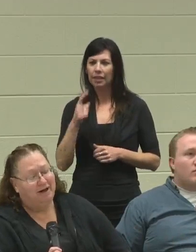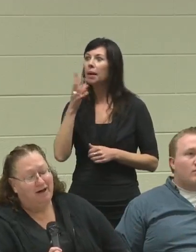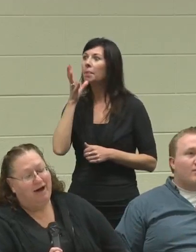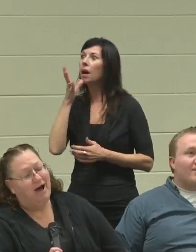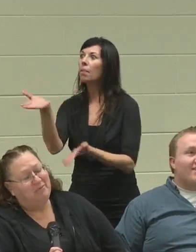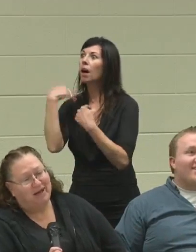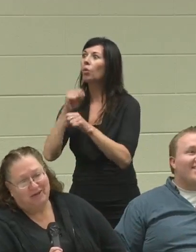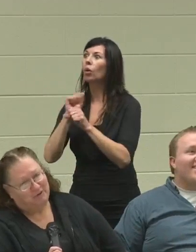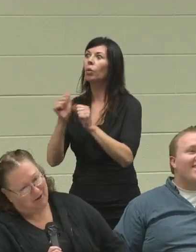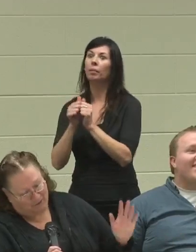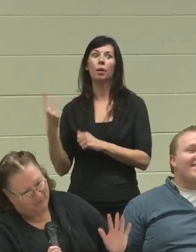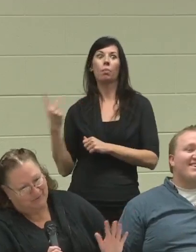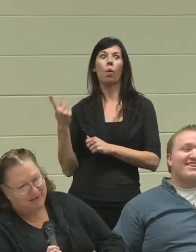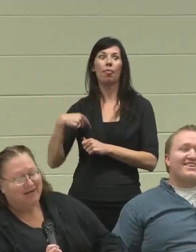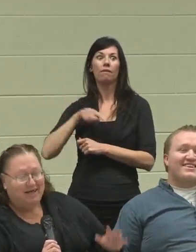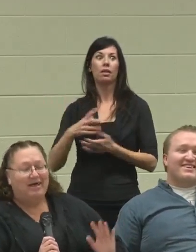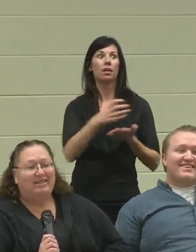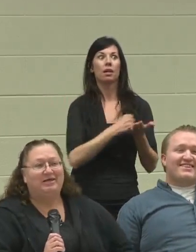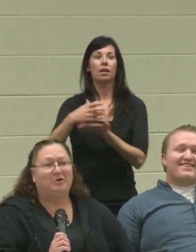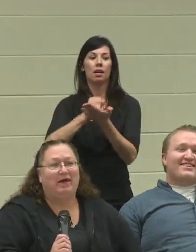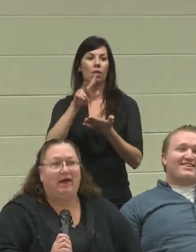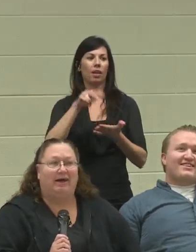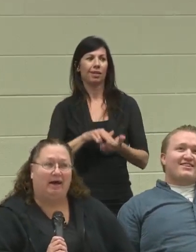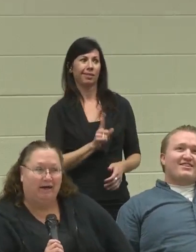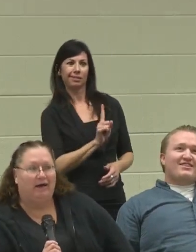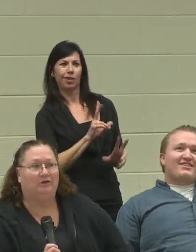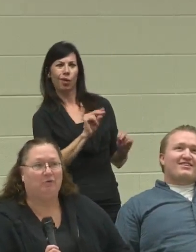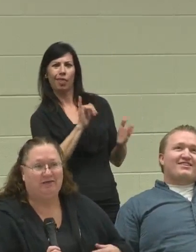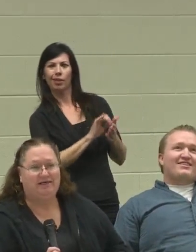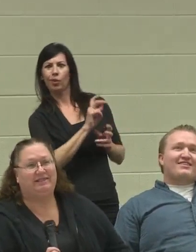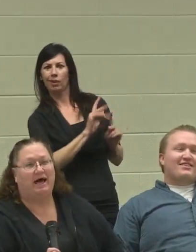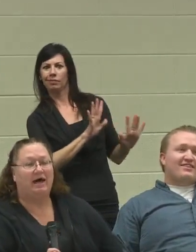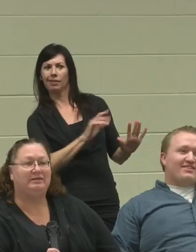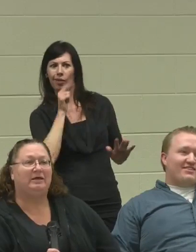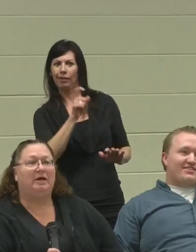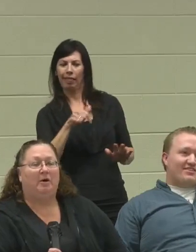I'm like, "No, that's OK. I don't need that."